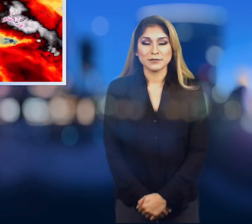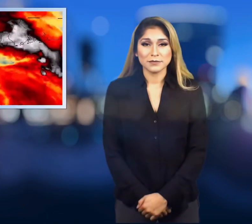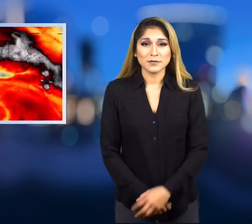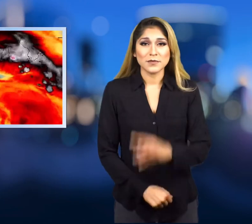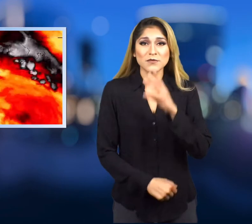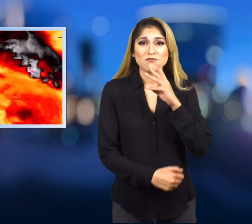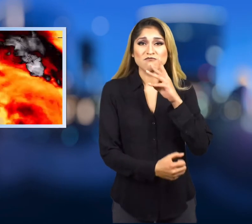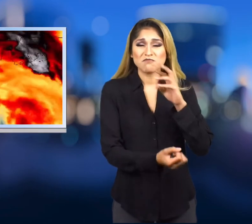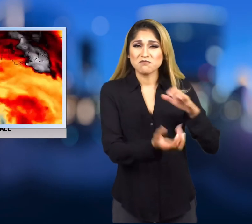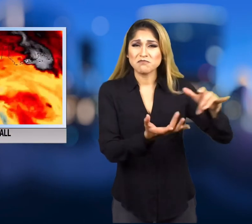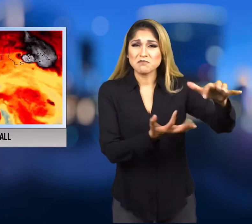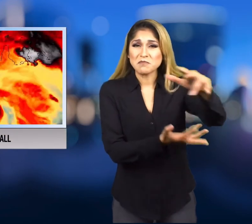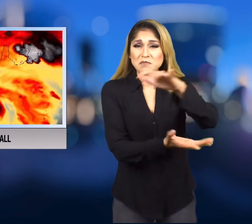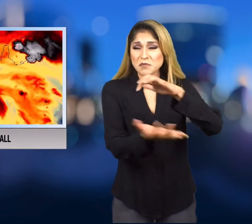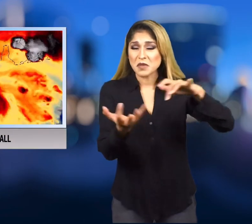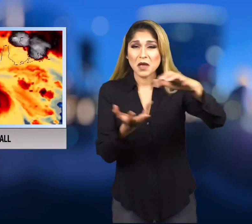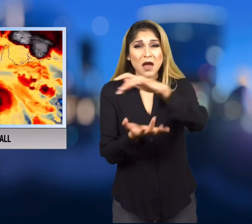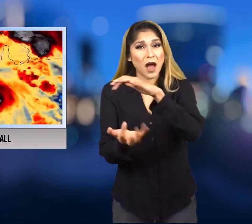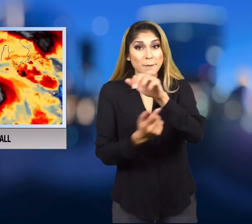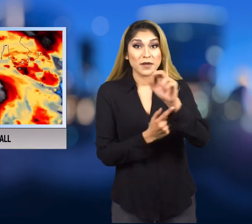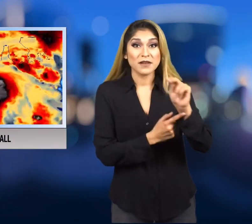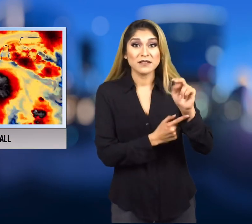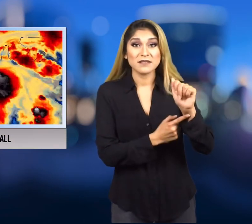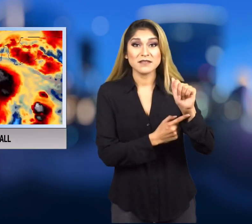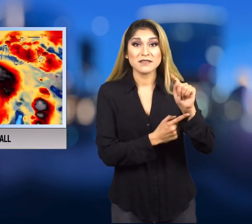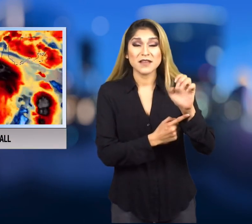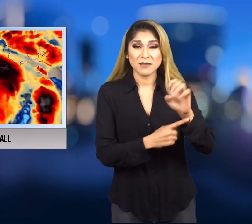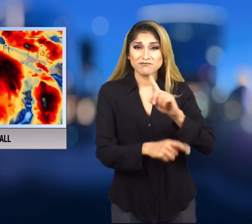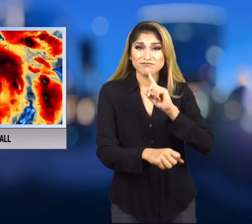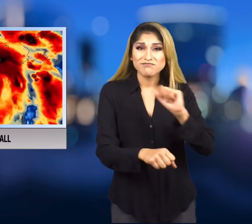Hurricane Nate is officially the third